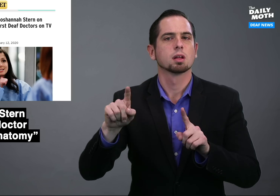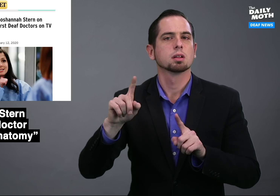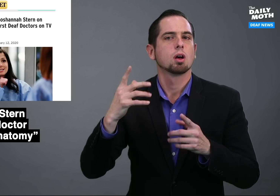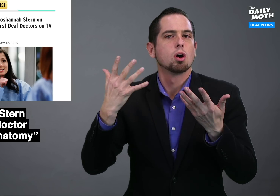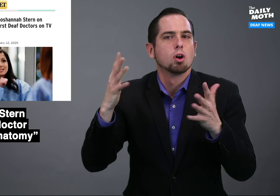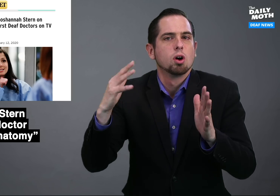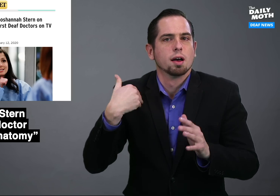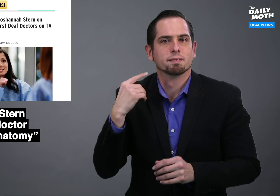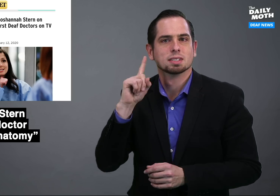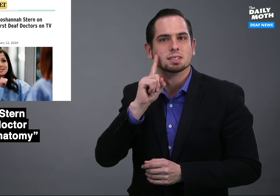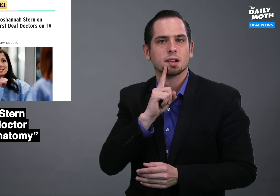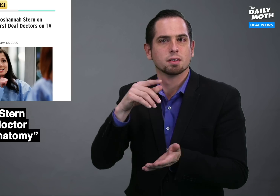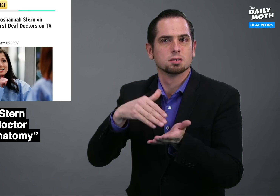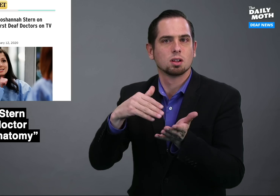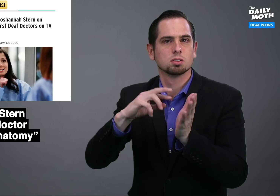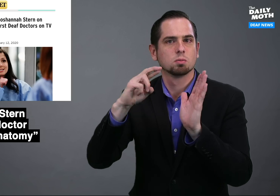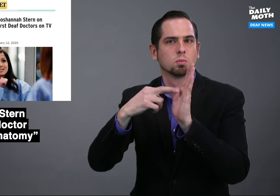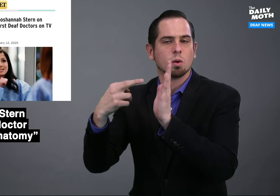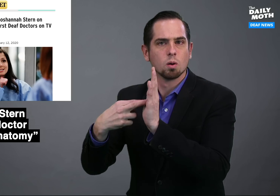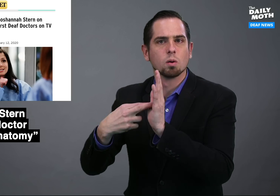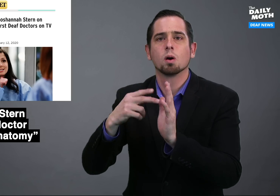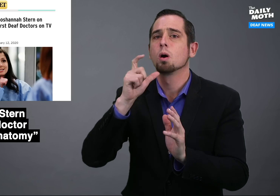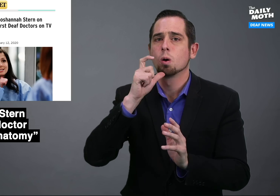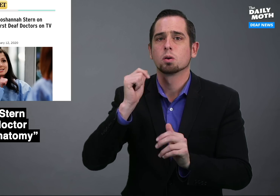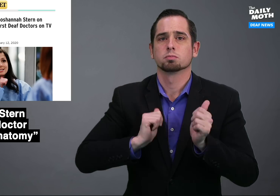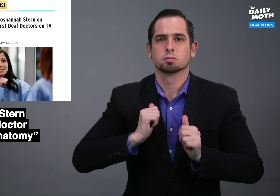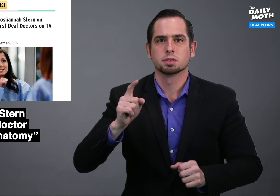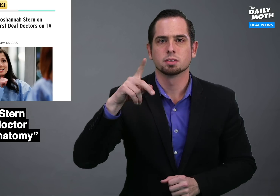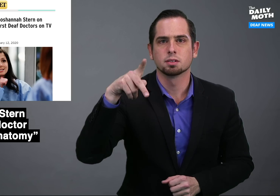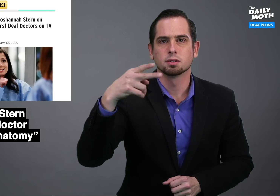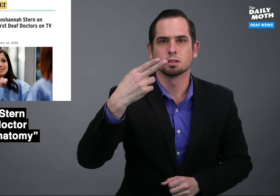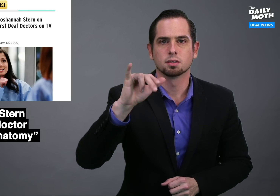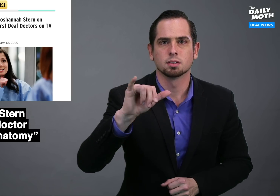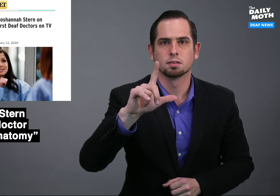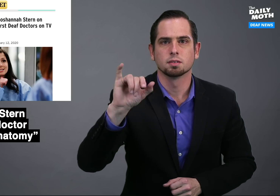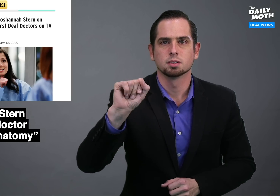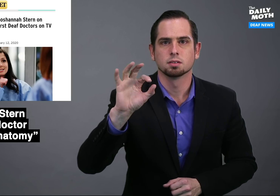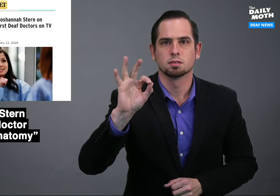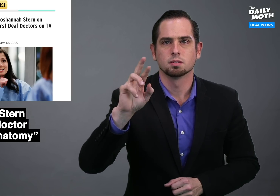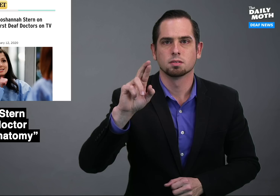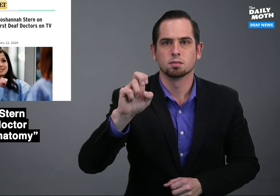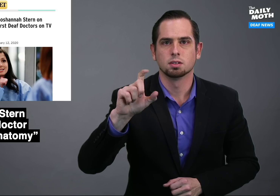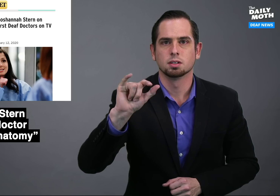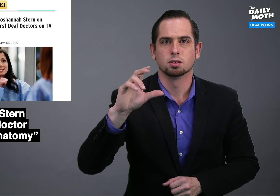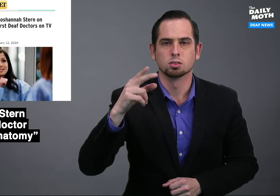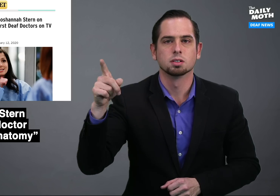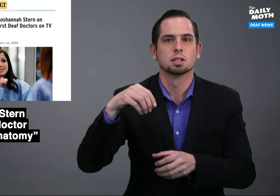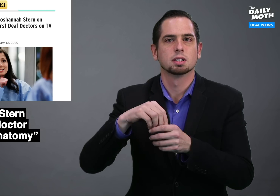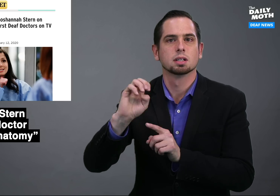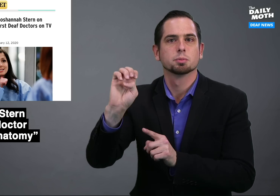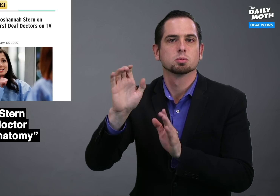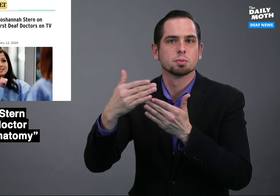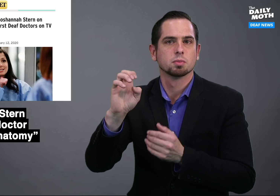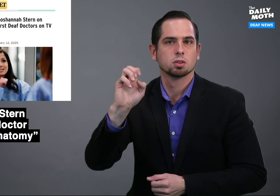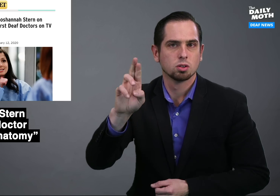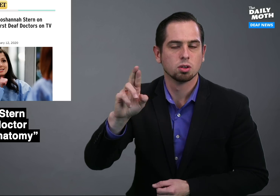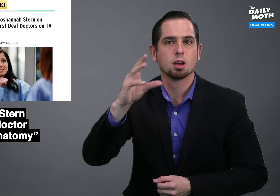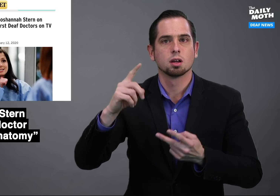but there were deaf doctor roles cast by Phyllis Frelich (ER)